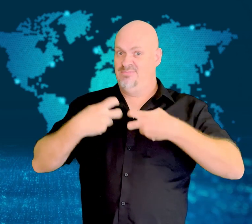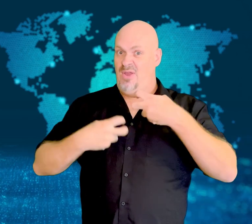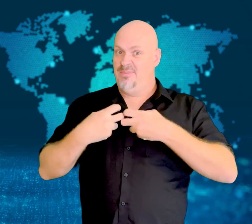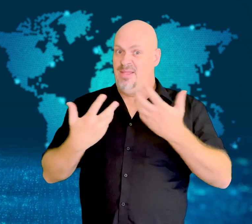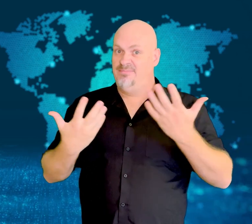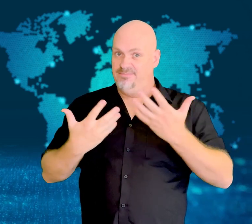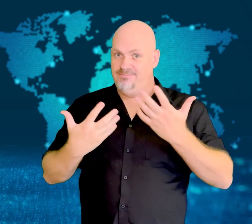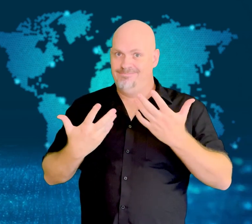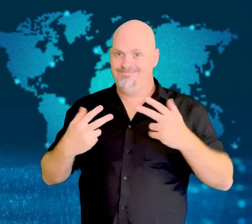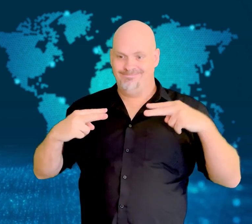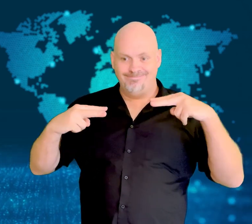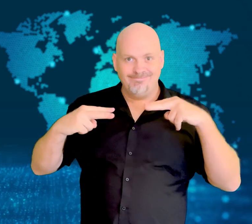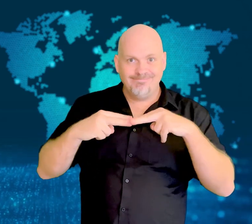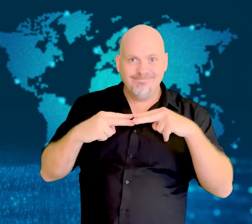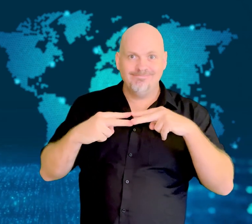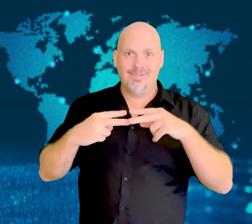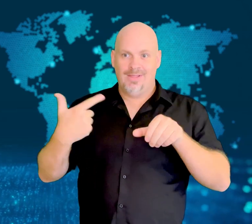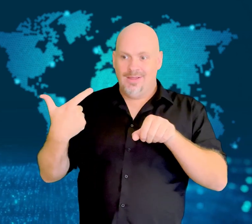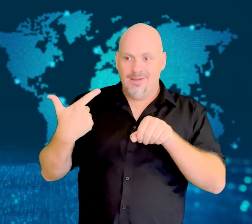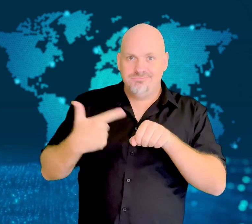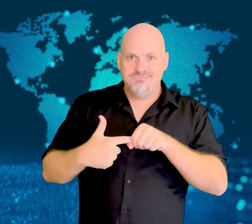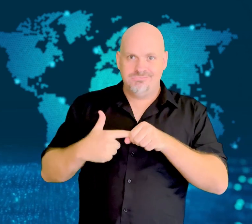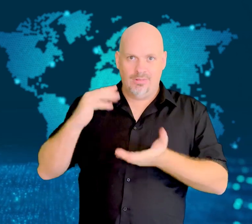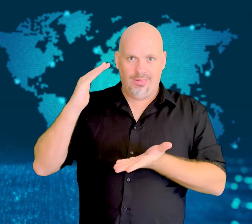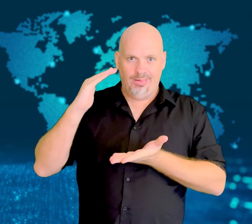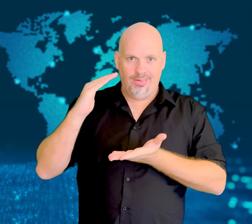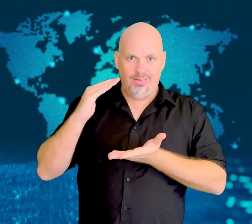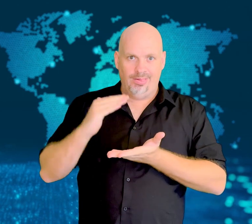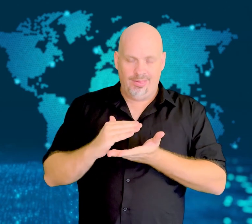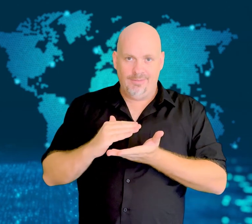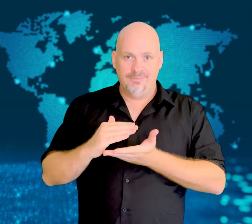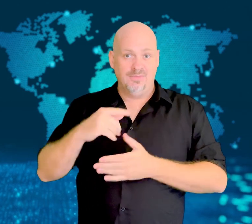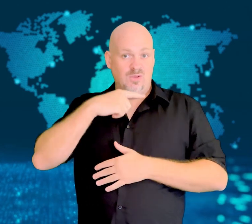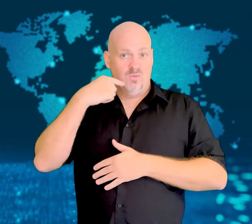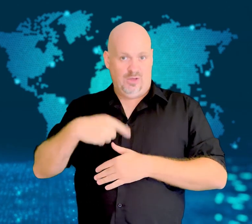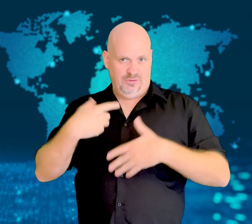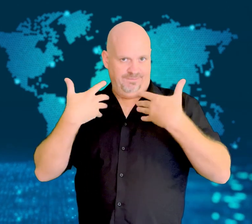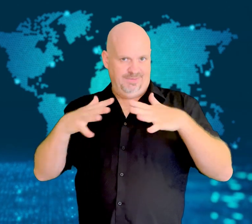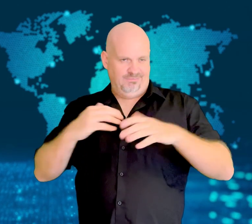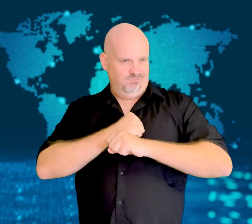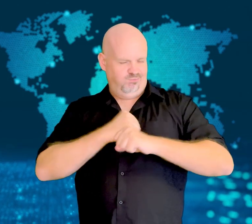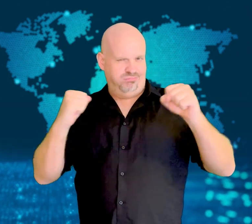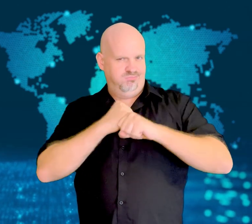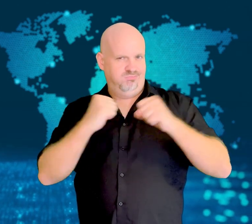One of the problems the country will now face is a lack of energy